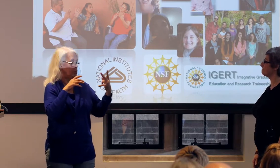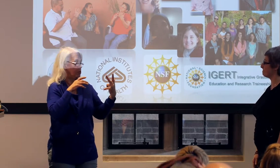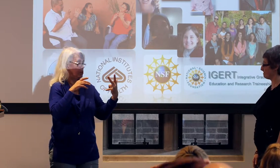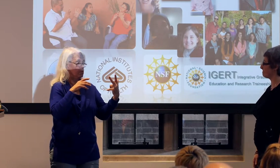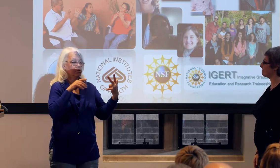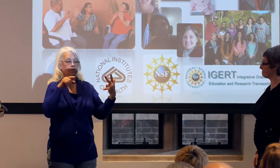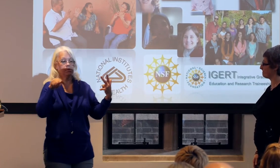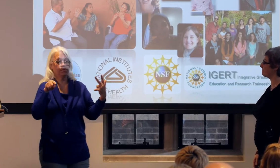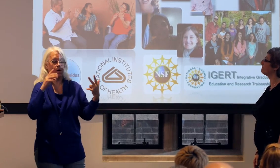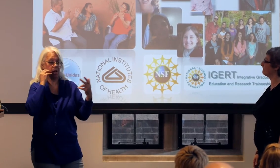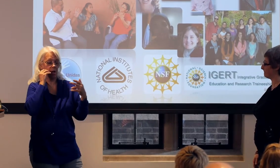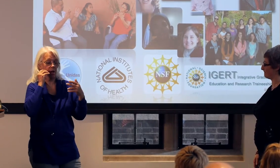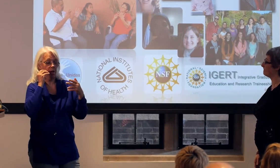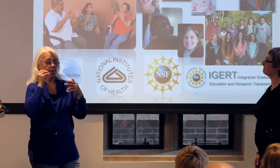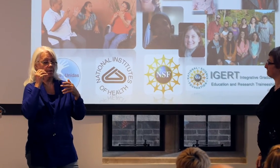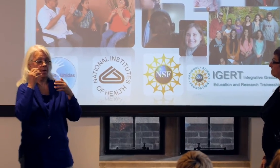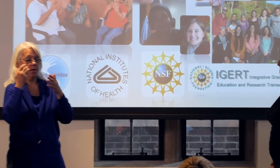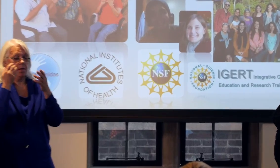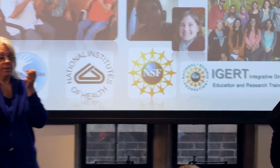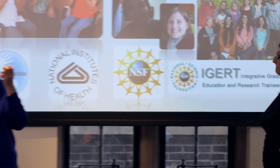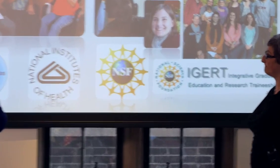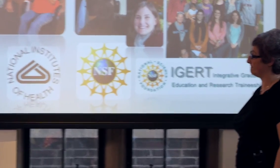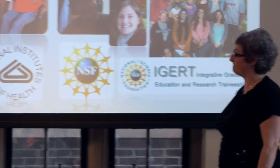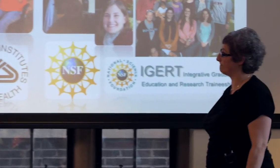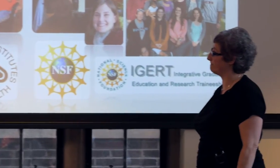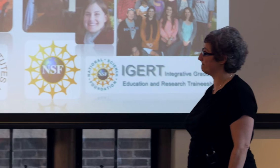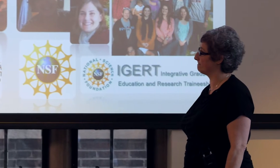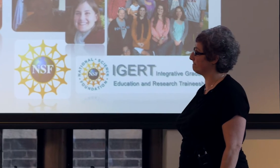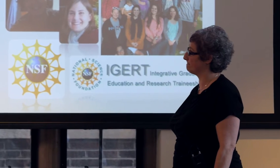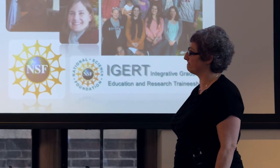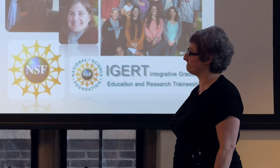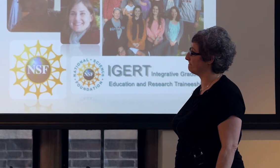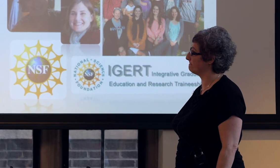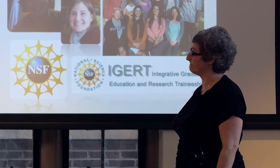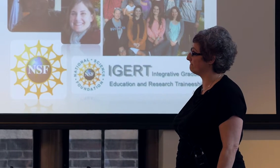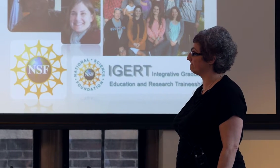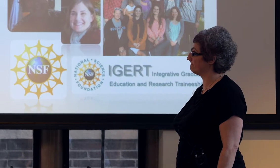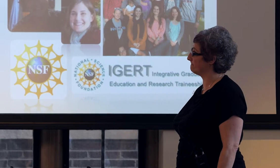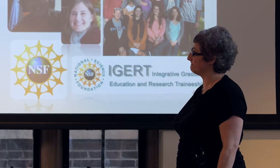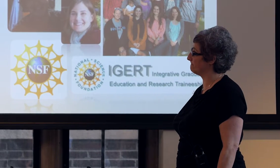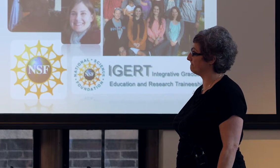with the Tweety Bird and Sylvester, and you did, you showed some results about